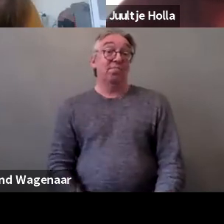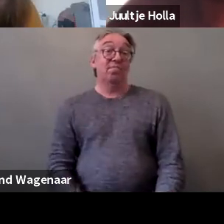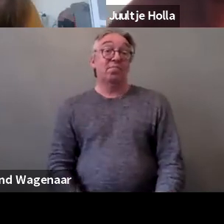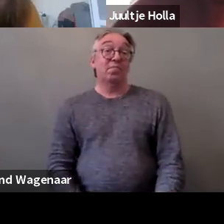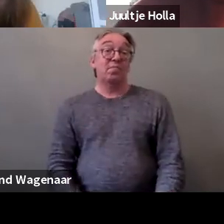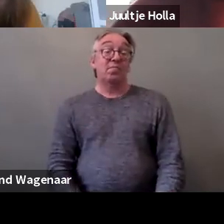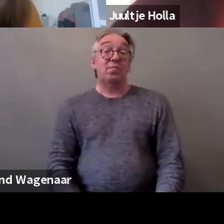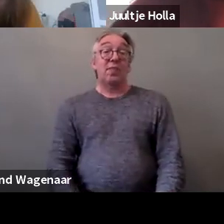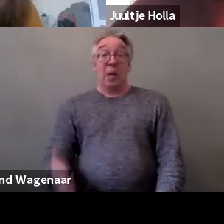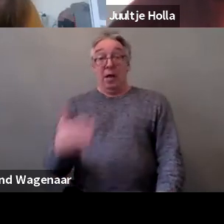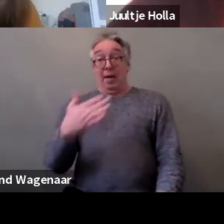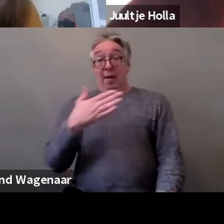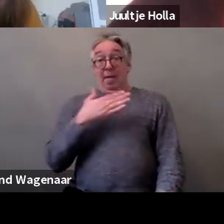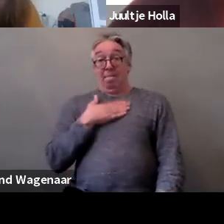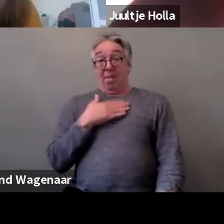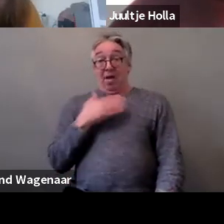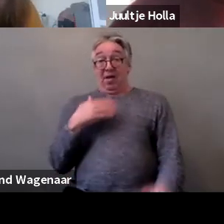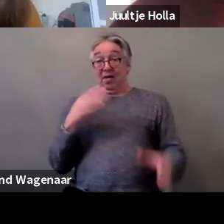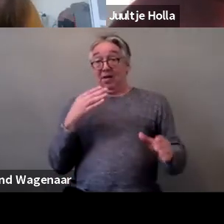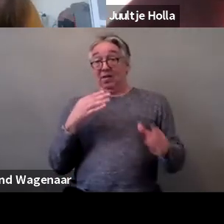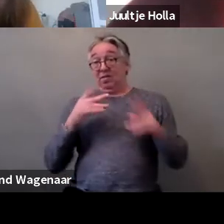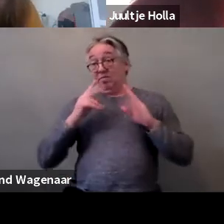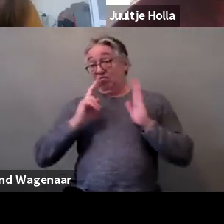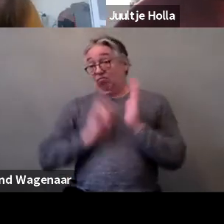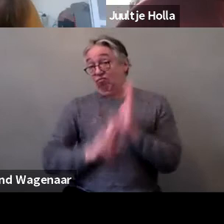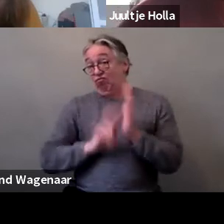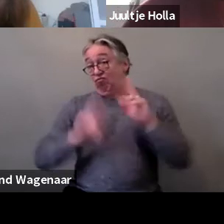In my experience during the research talking to people